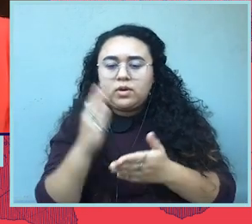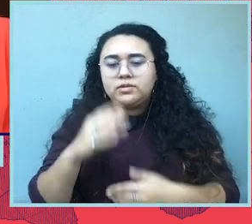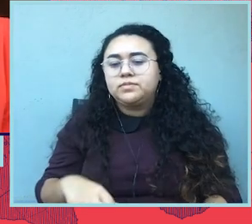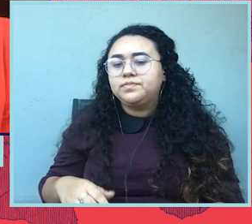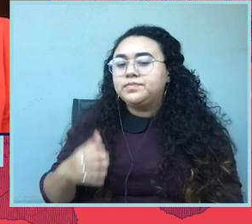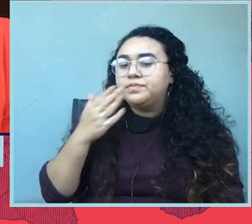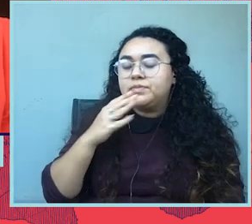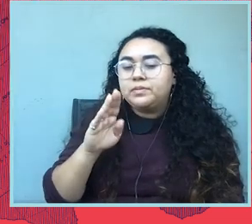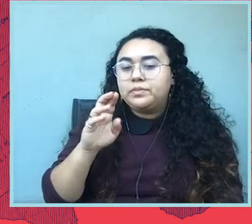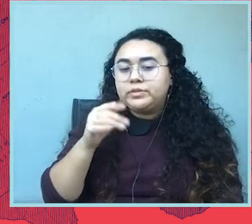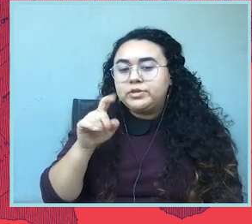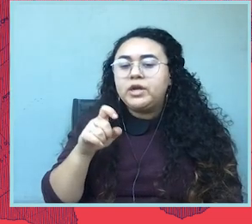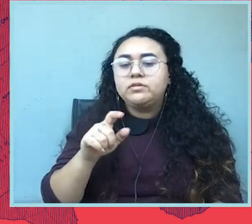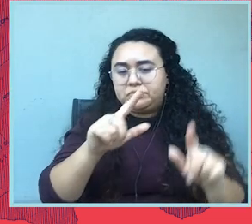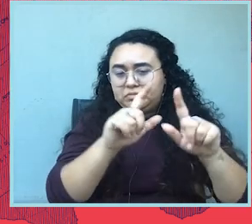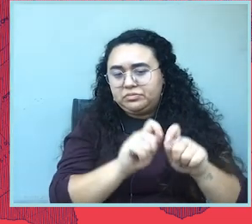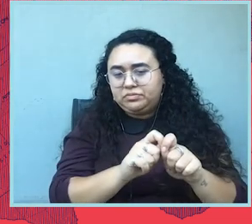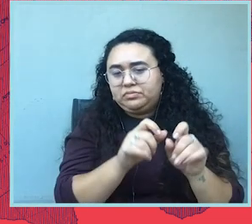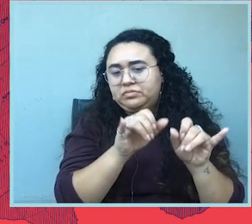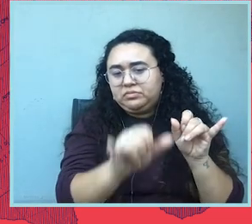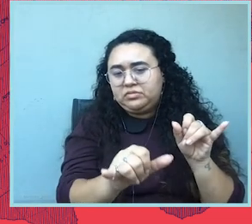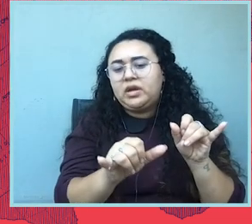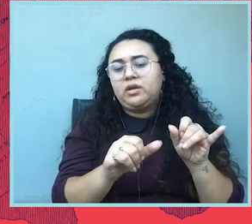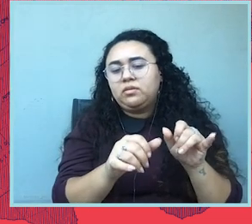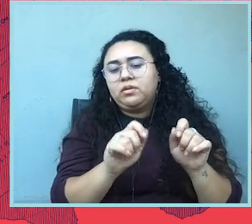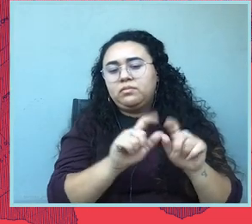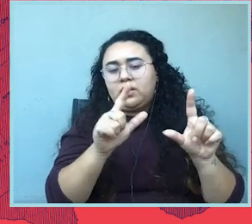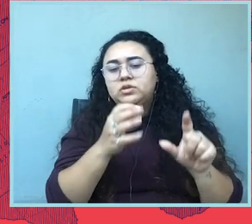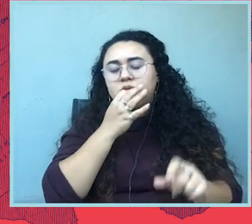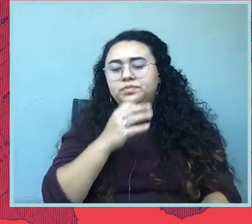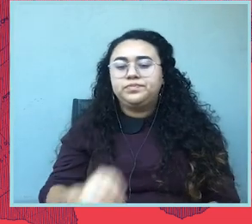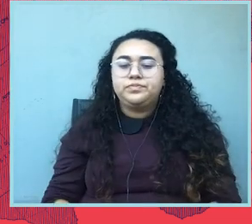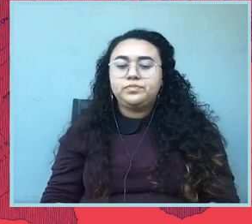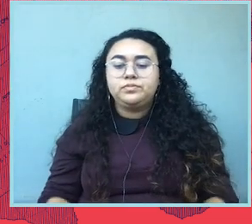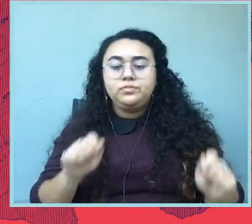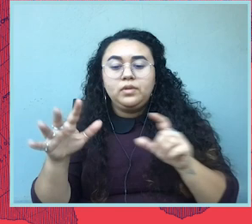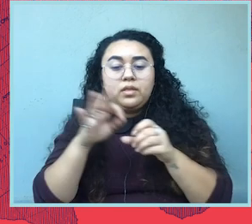in a moment with Off-Year elections tomorrow and the importance of electing representatives